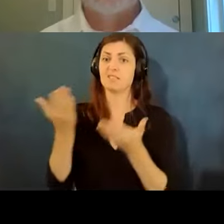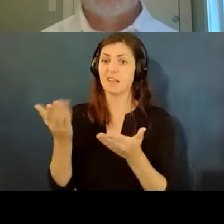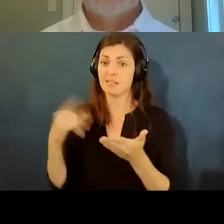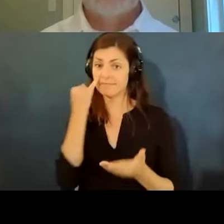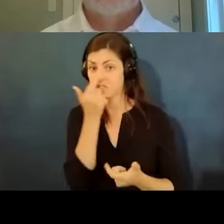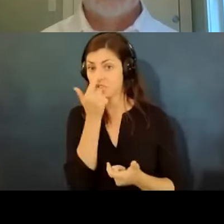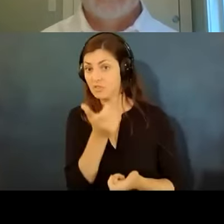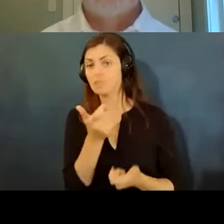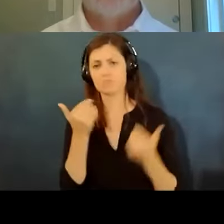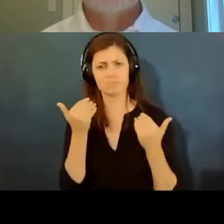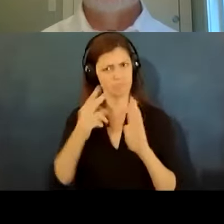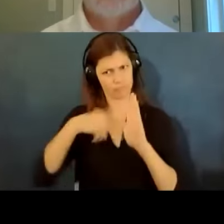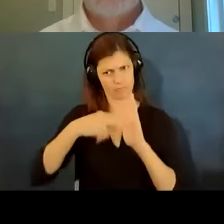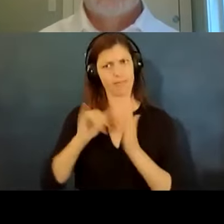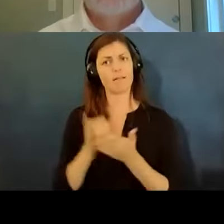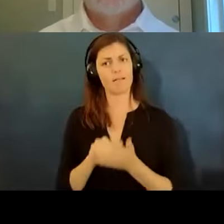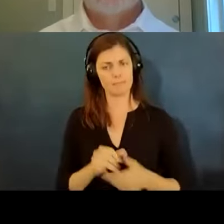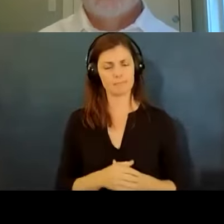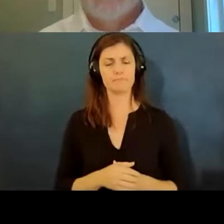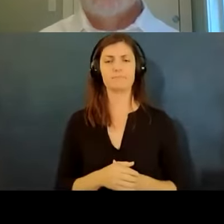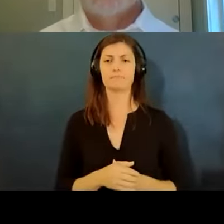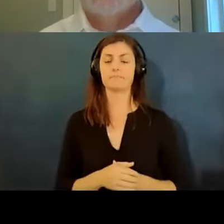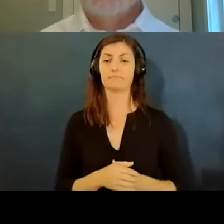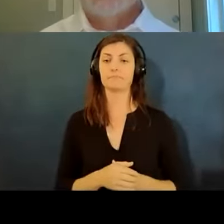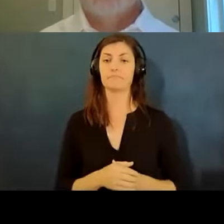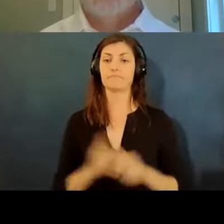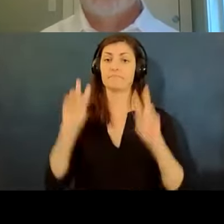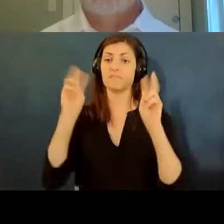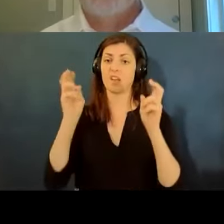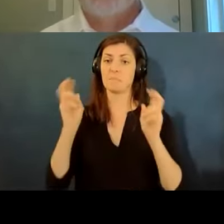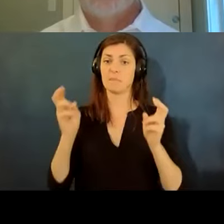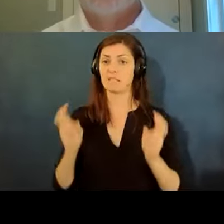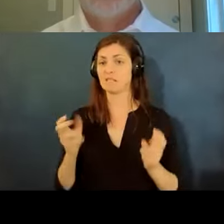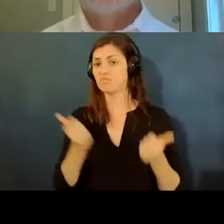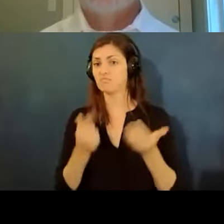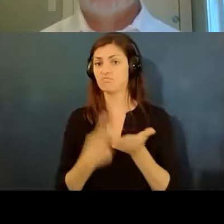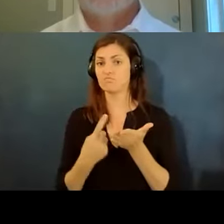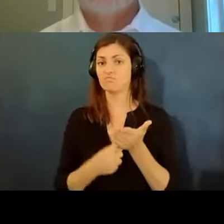documents that they have so the topics that they cover in their various guidance documents